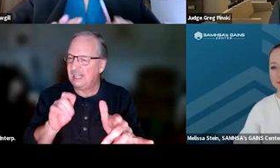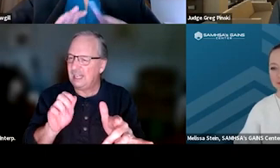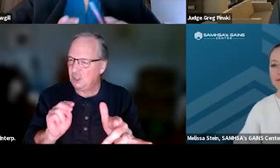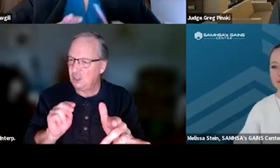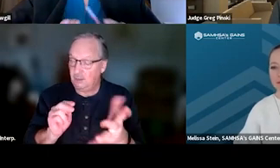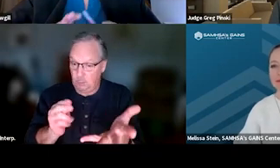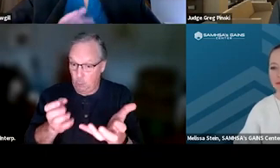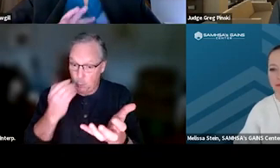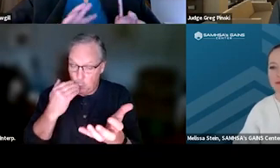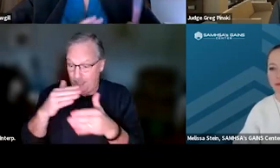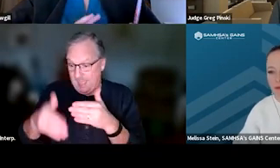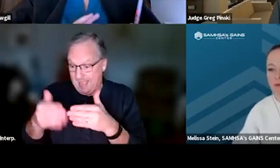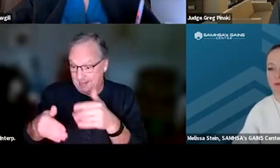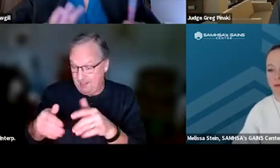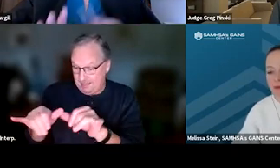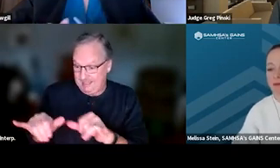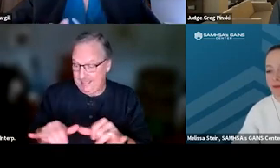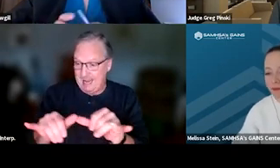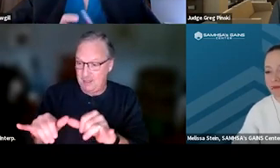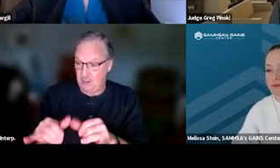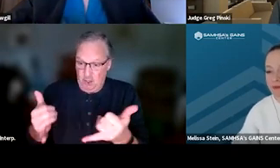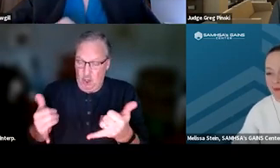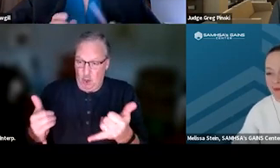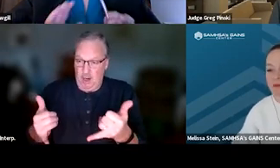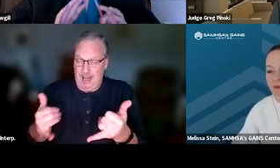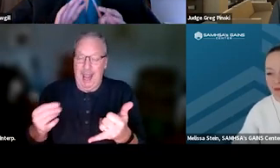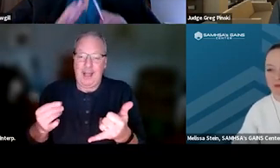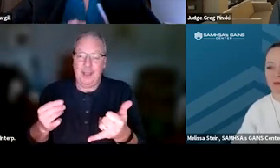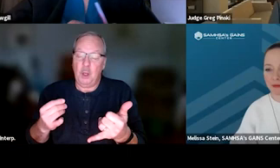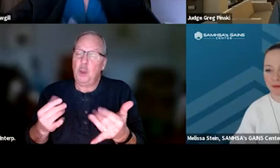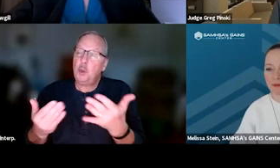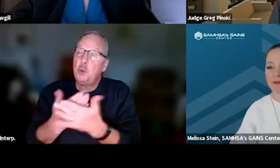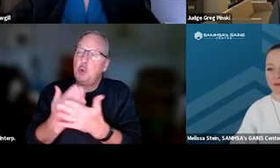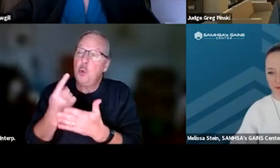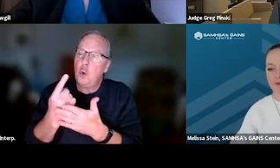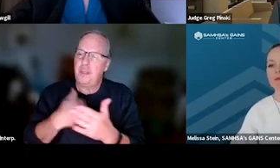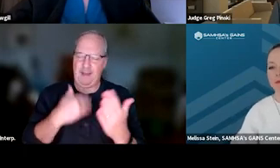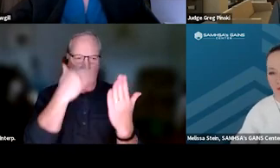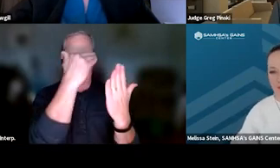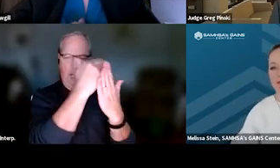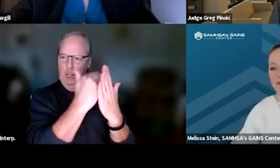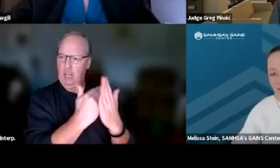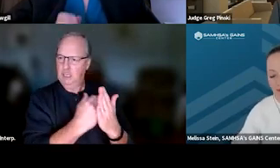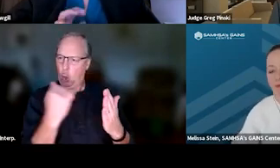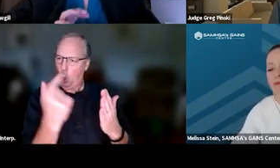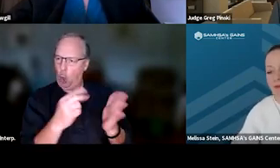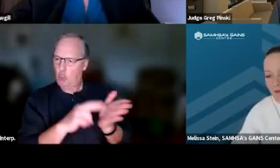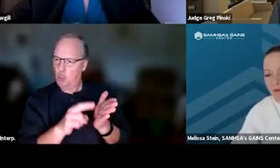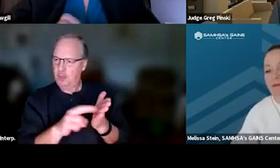at the end of the standard, the current one and the one that's coming out, there are a list of all the research behind it. And you can... You know, there's a lot of visual